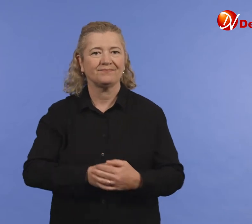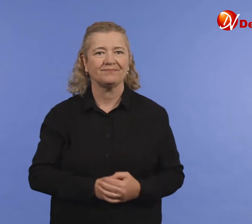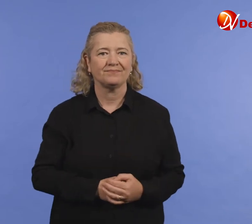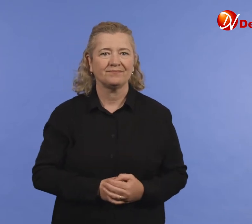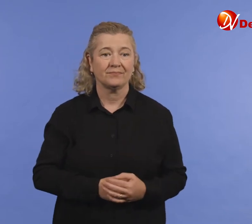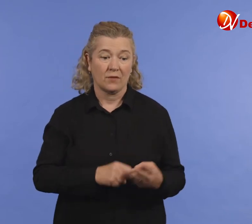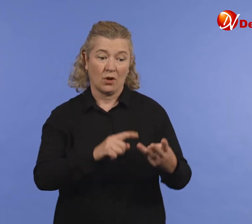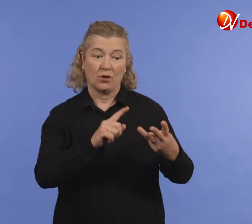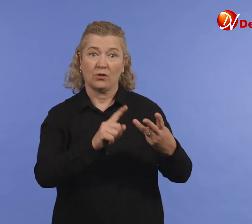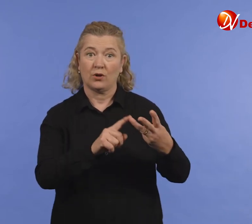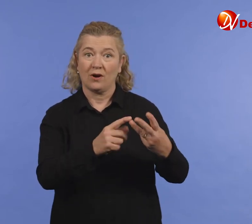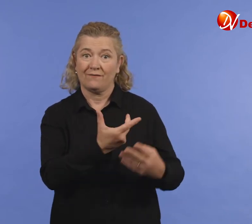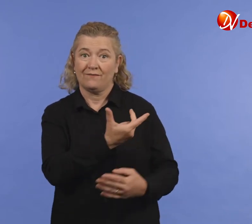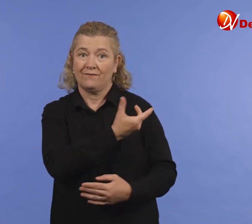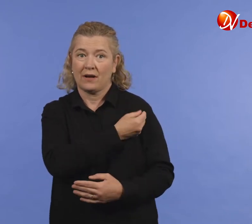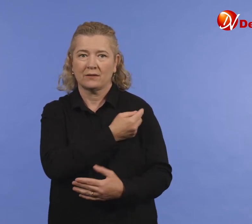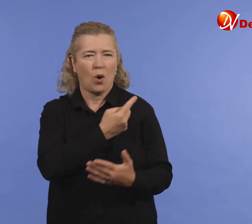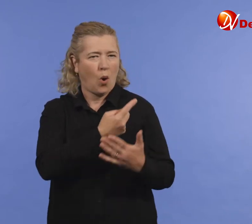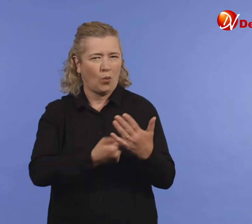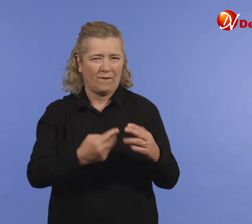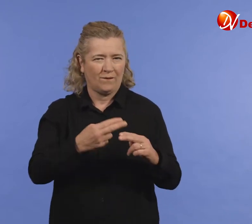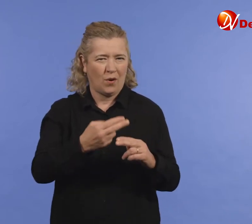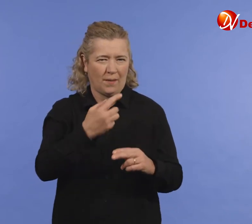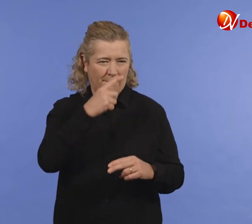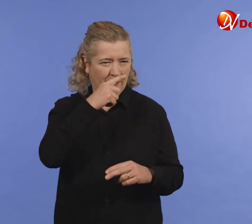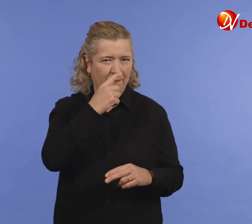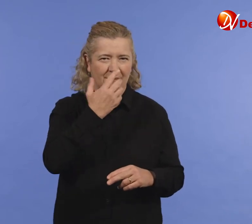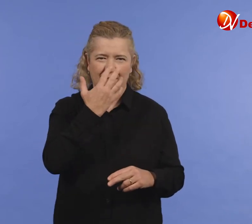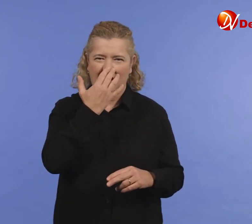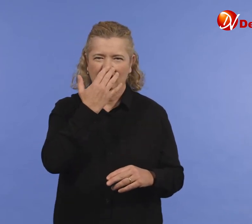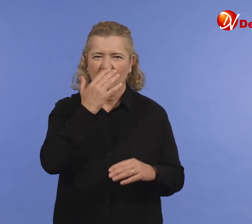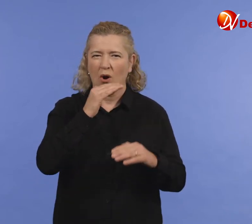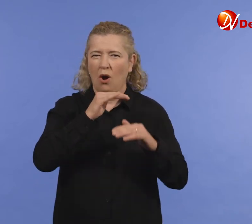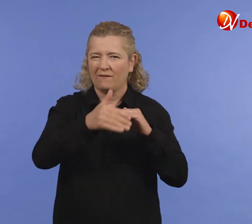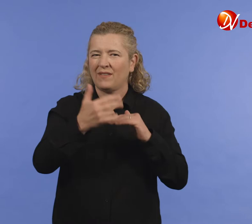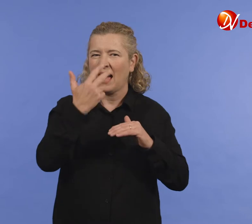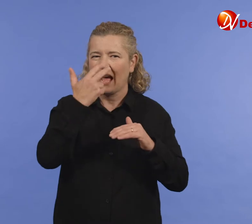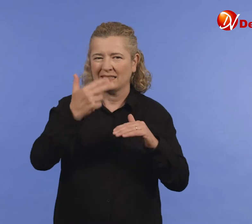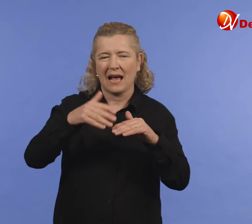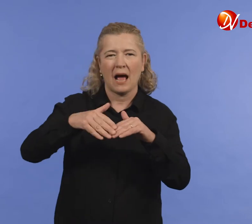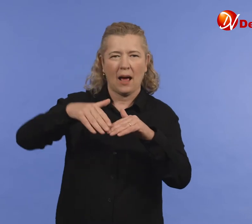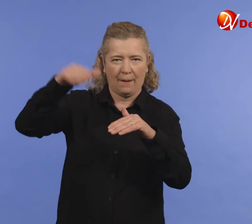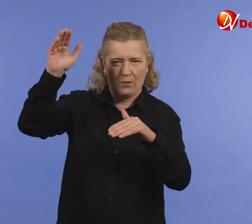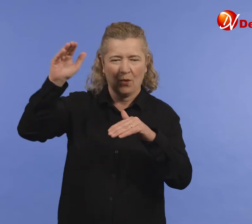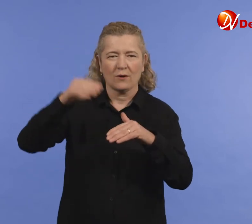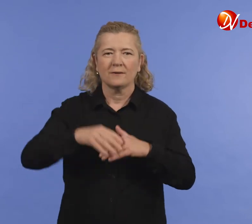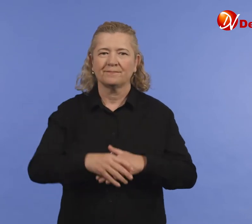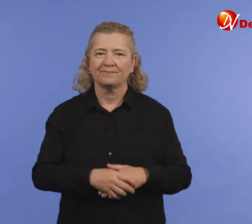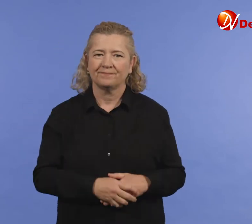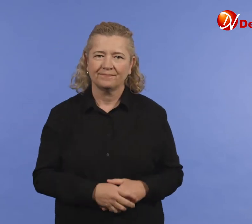Third doses are only recommended for people aged 18 years and over at this time.